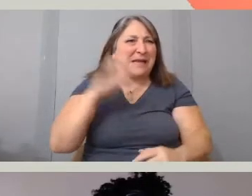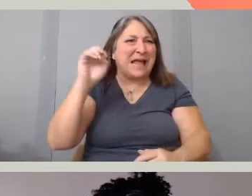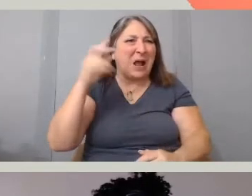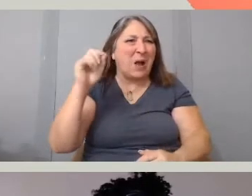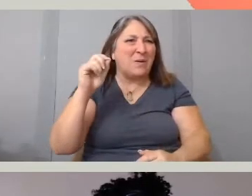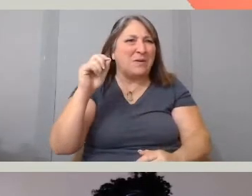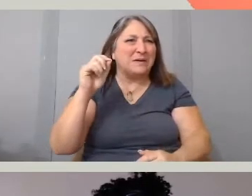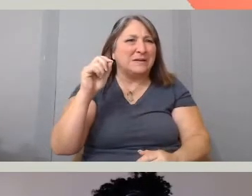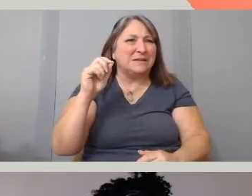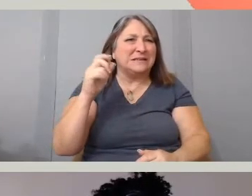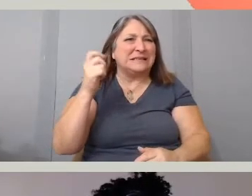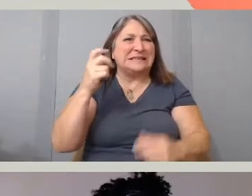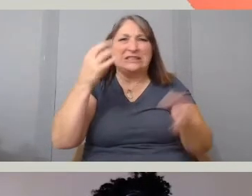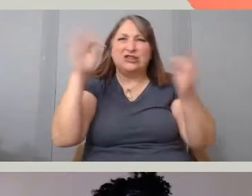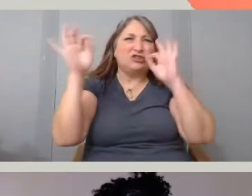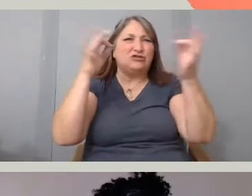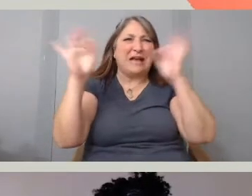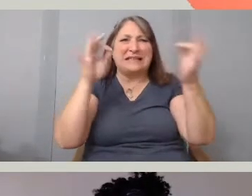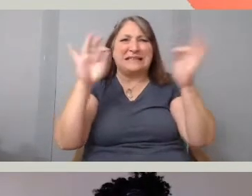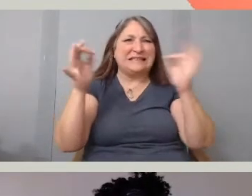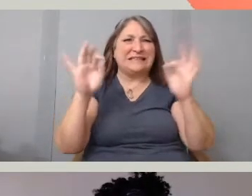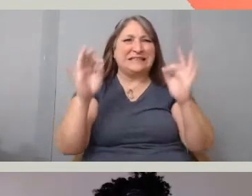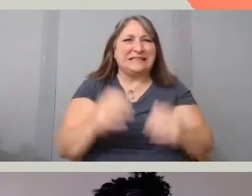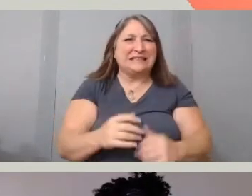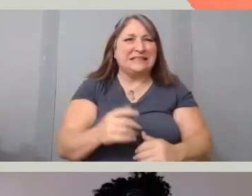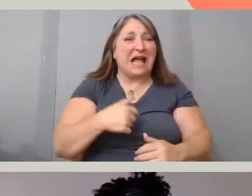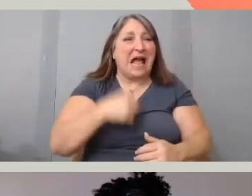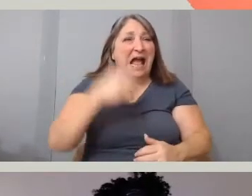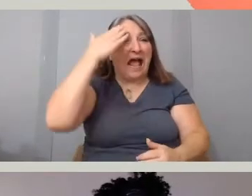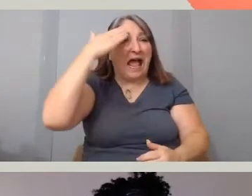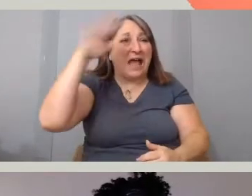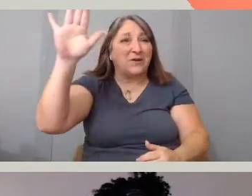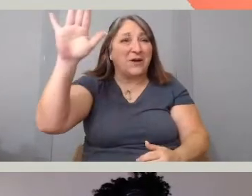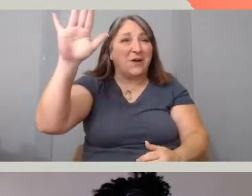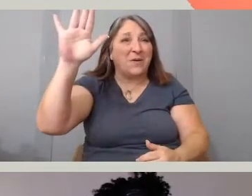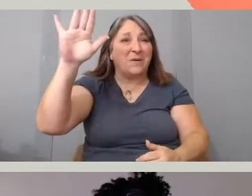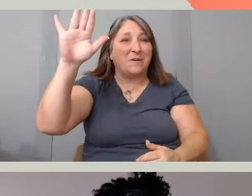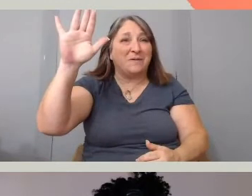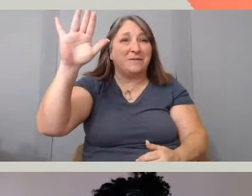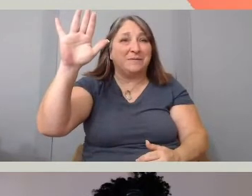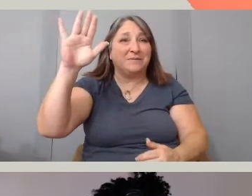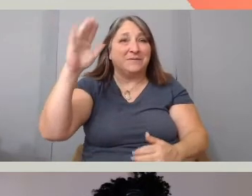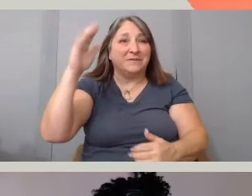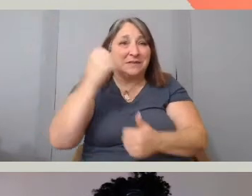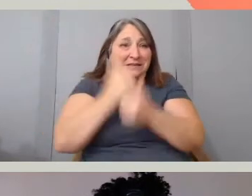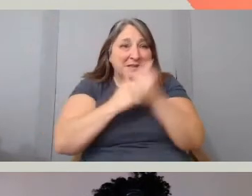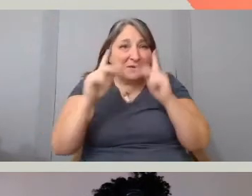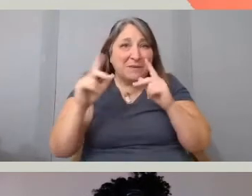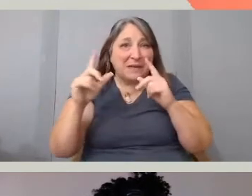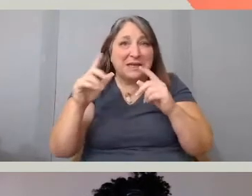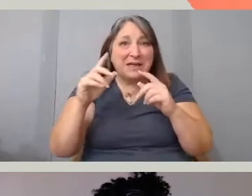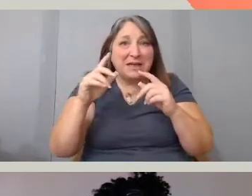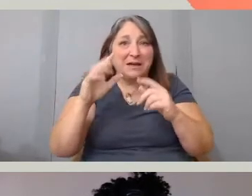it's a bit distracting. Yeah, I don't know should every one else mute themselves? I mean, that's another-- - I don't know.